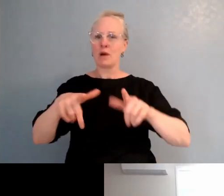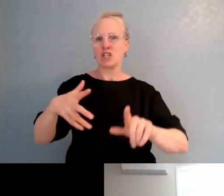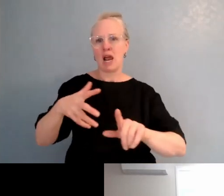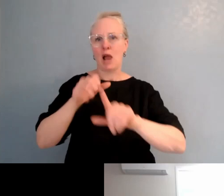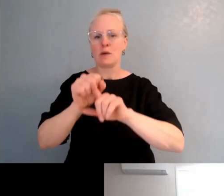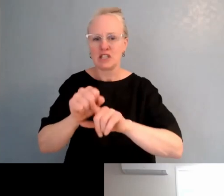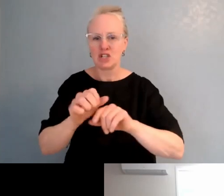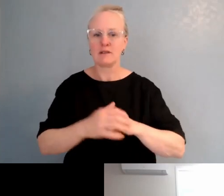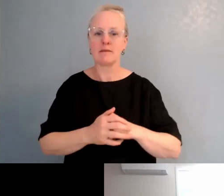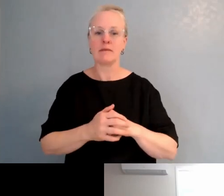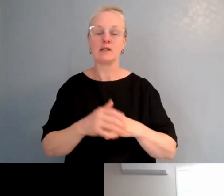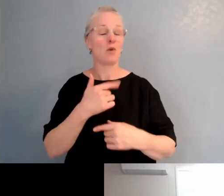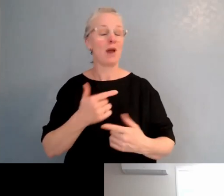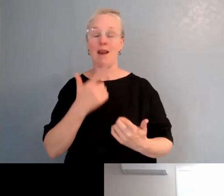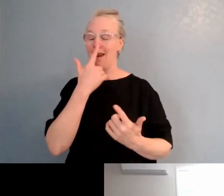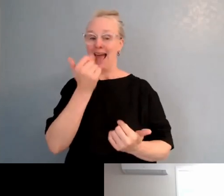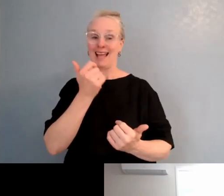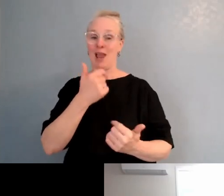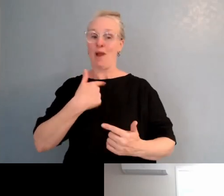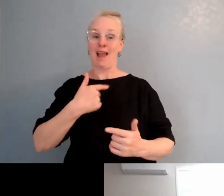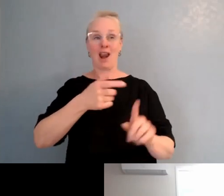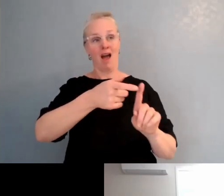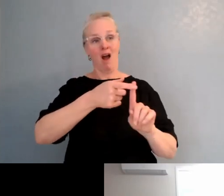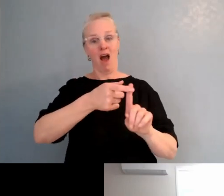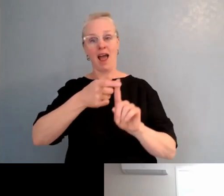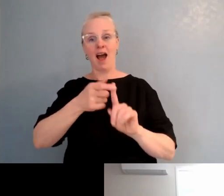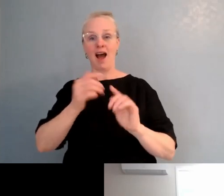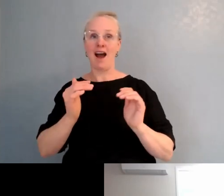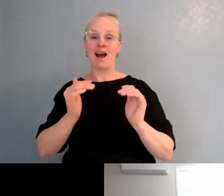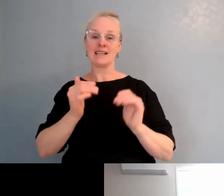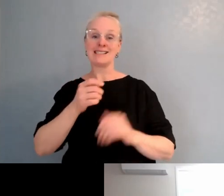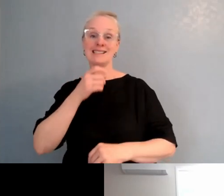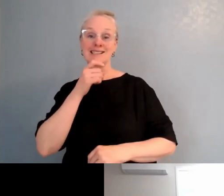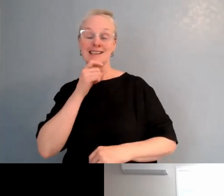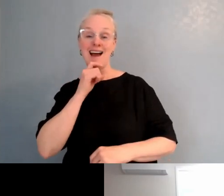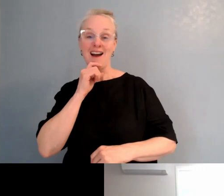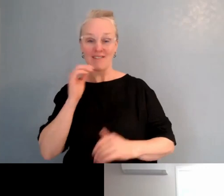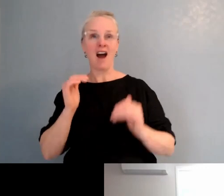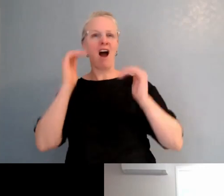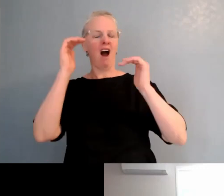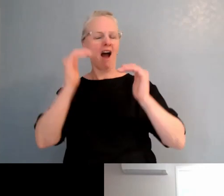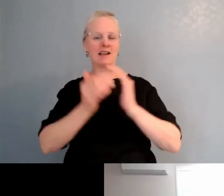at quite high levels of Māori language when we have advertised positions, which is great.